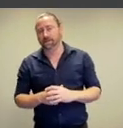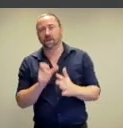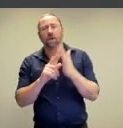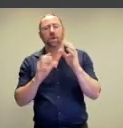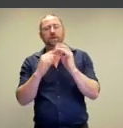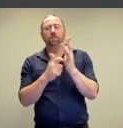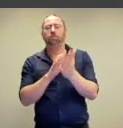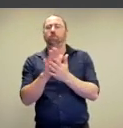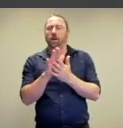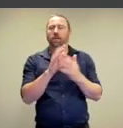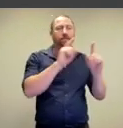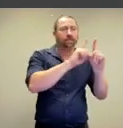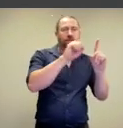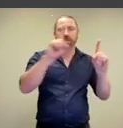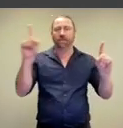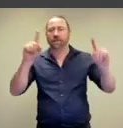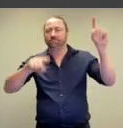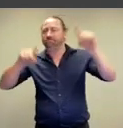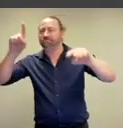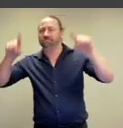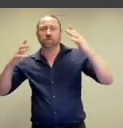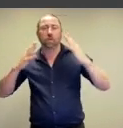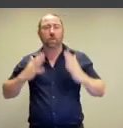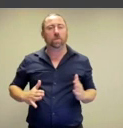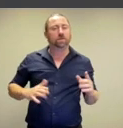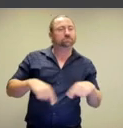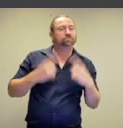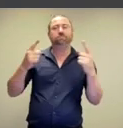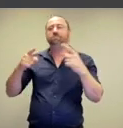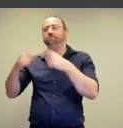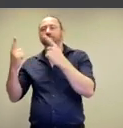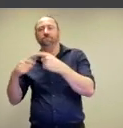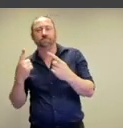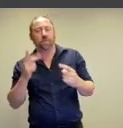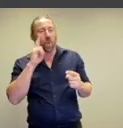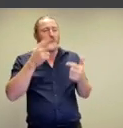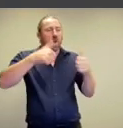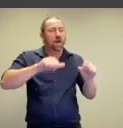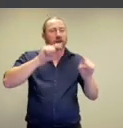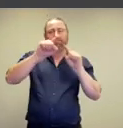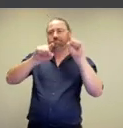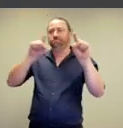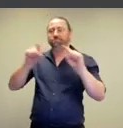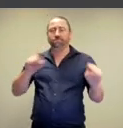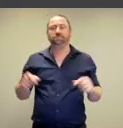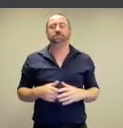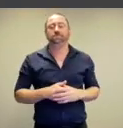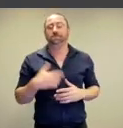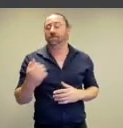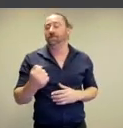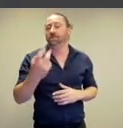Here, we see a different kind of survey